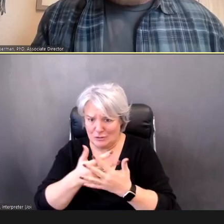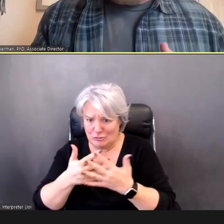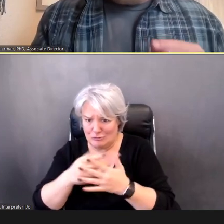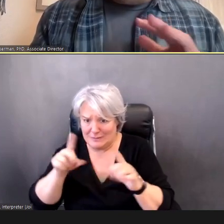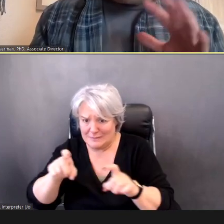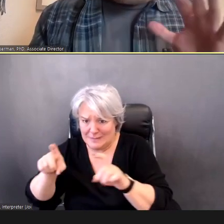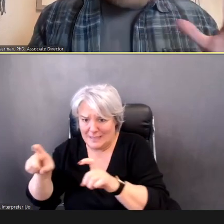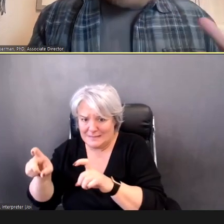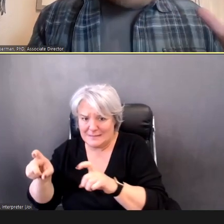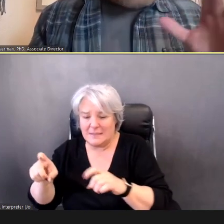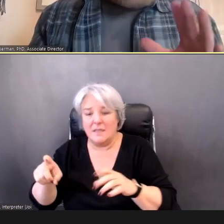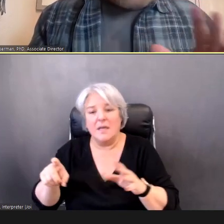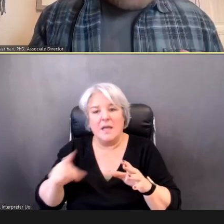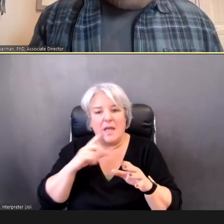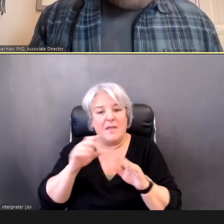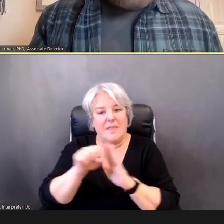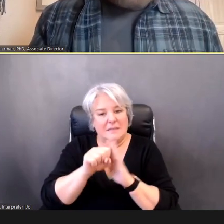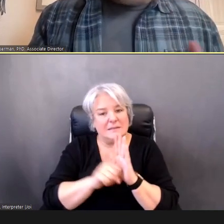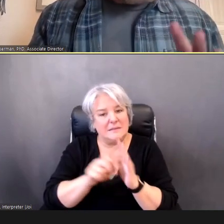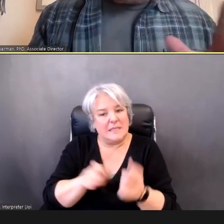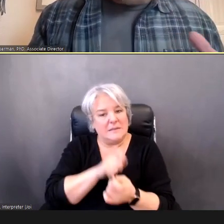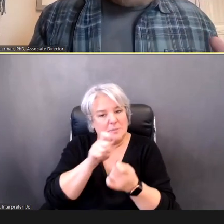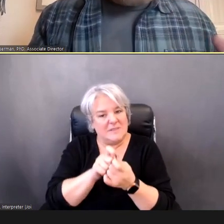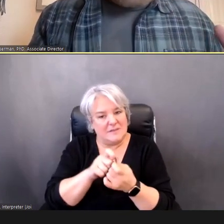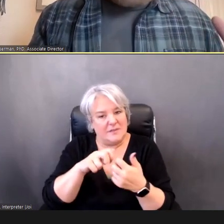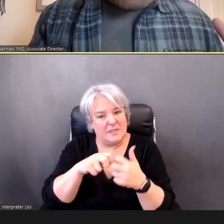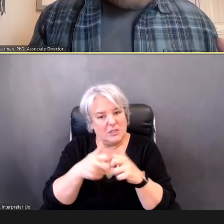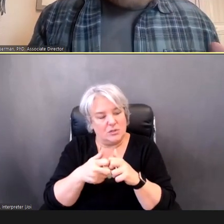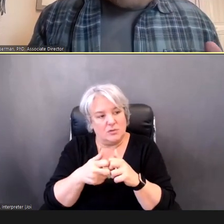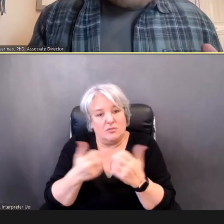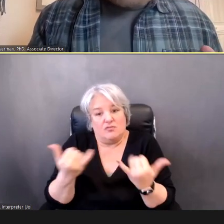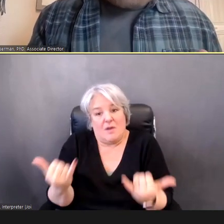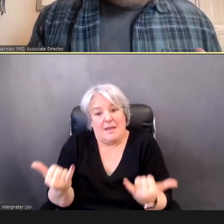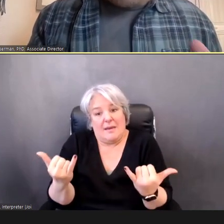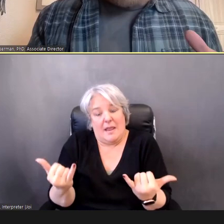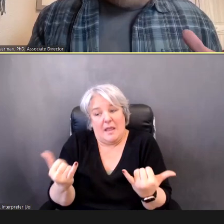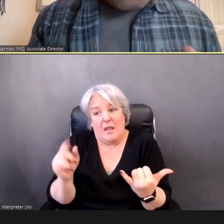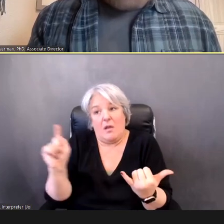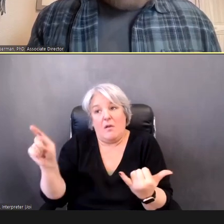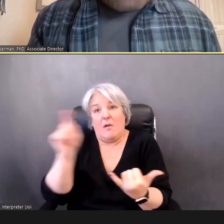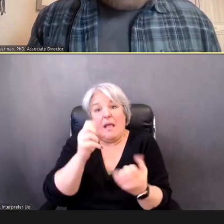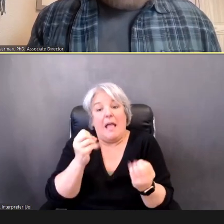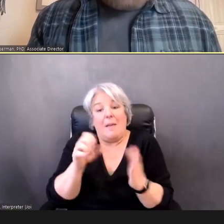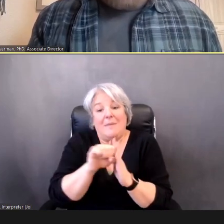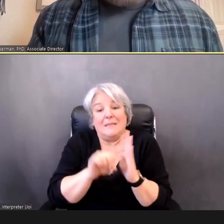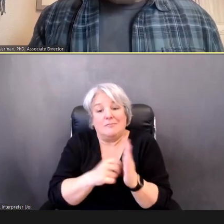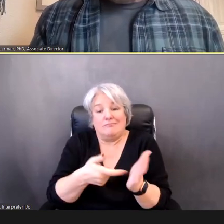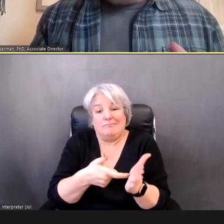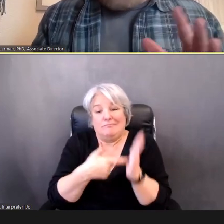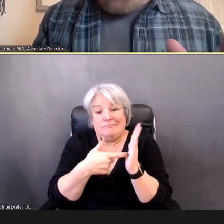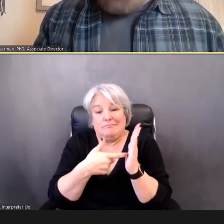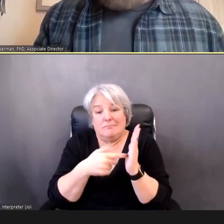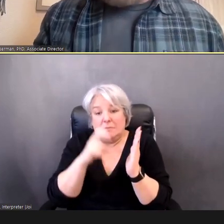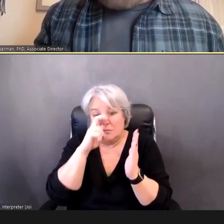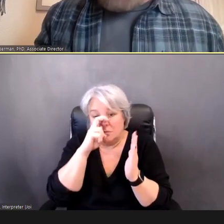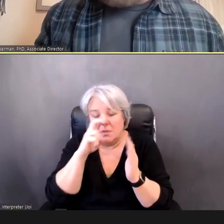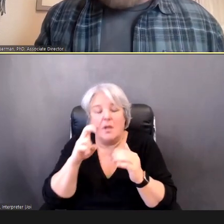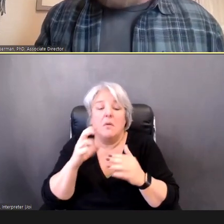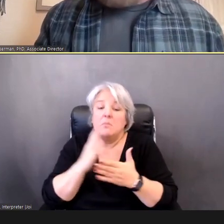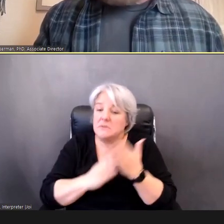We don't know right now, of any states that require that. But there are some state guidelines that can influence your practices,